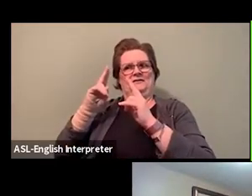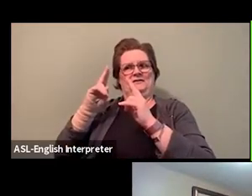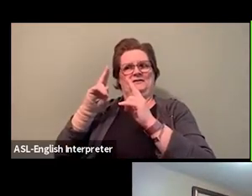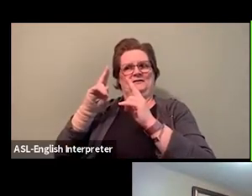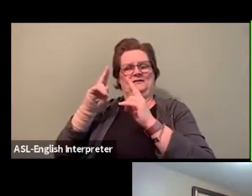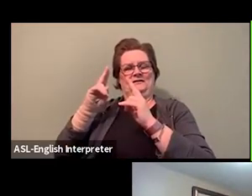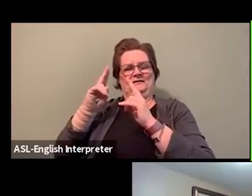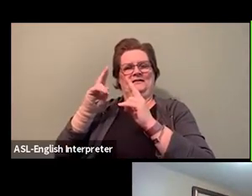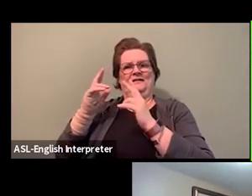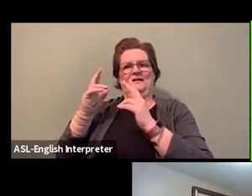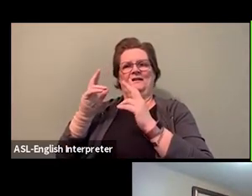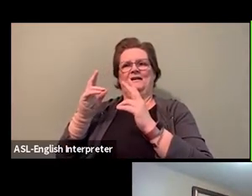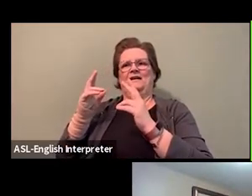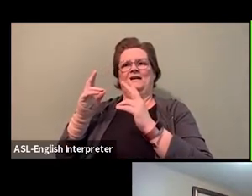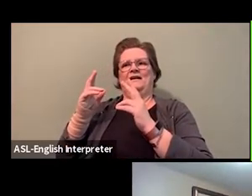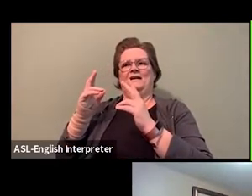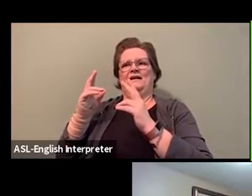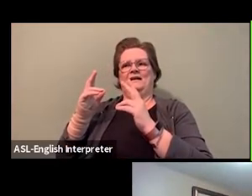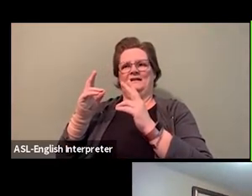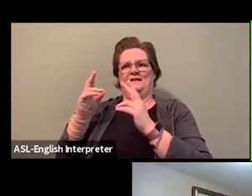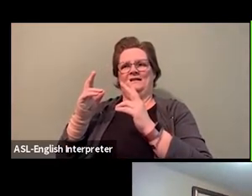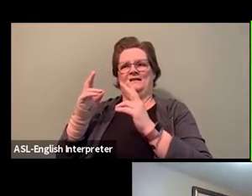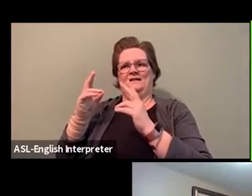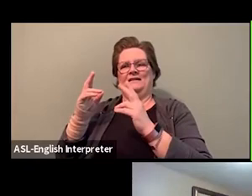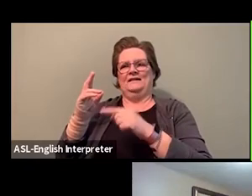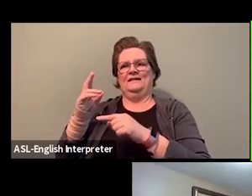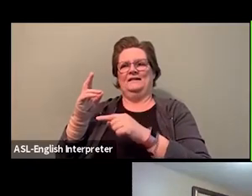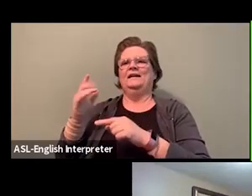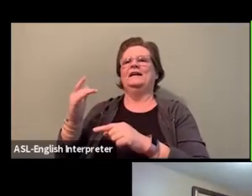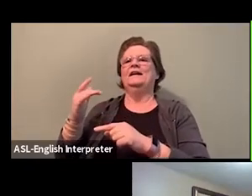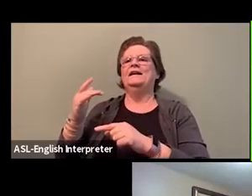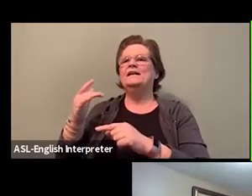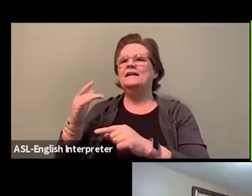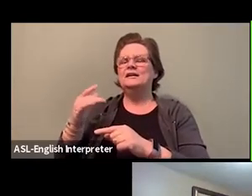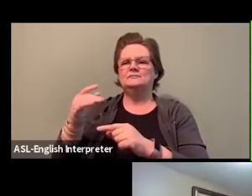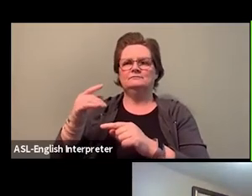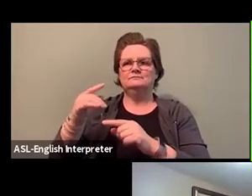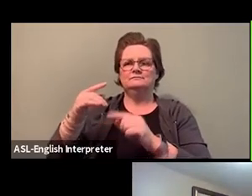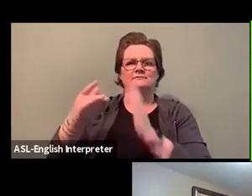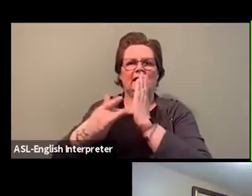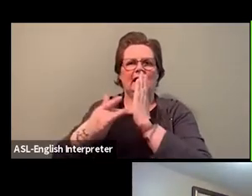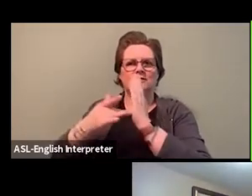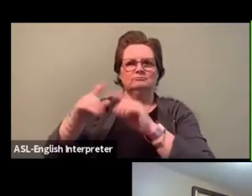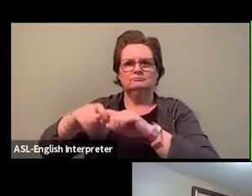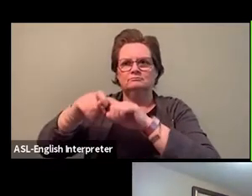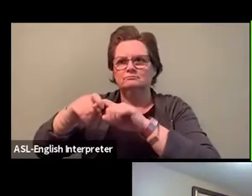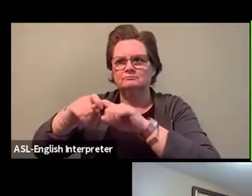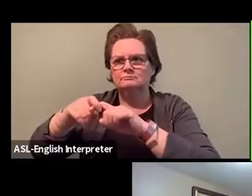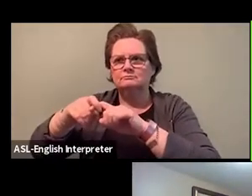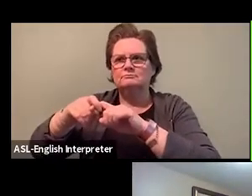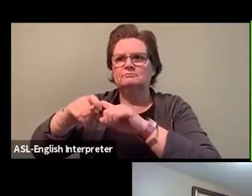who beat me to be, you know, the first African elected to the States, but I'm so honored to kinda share that